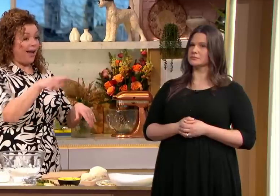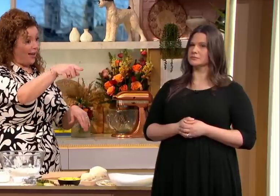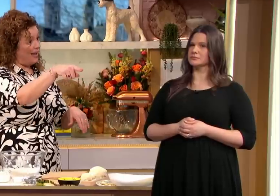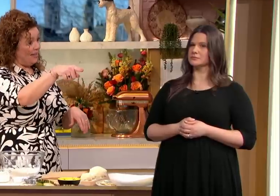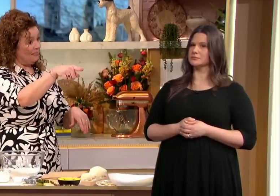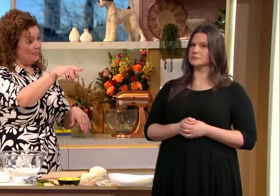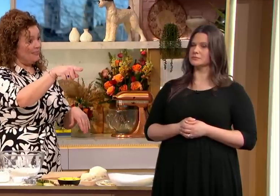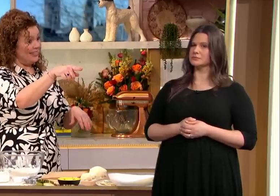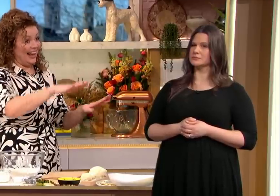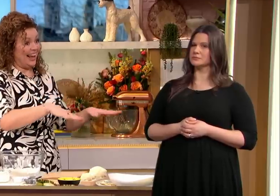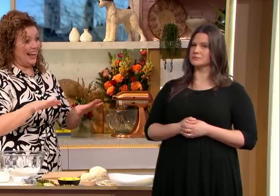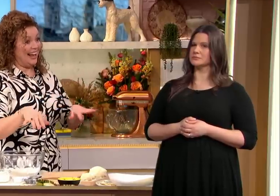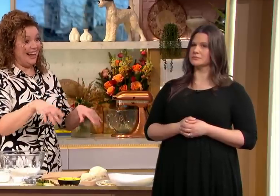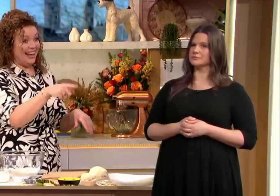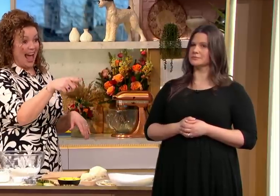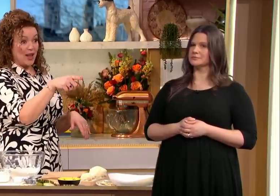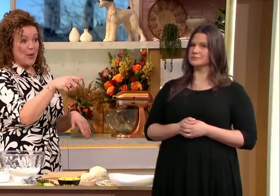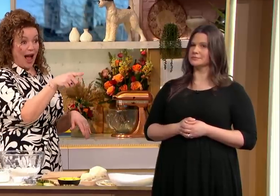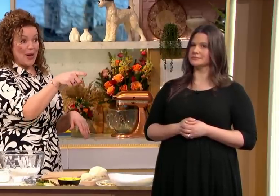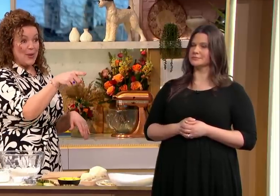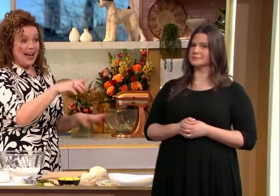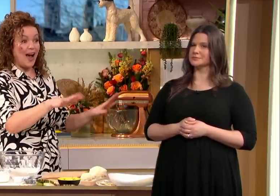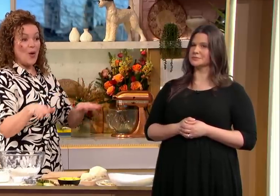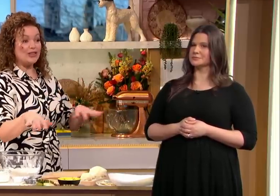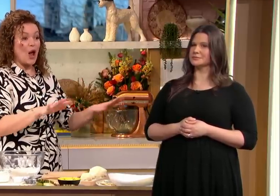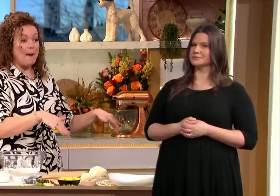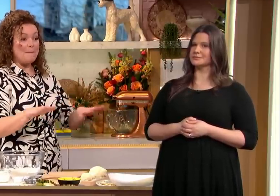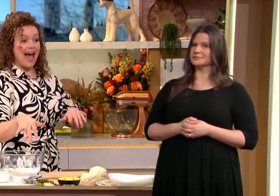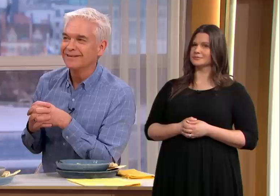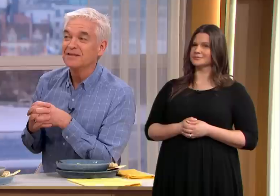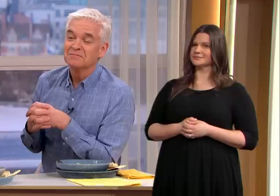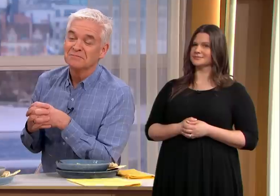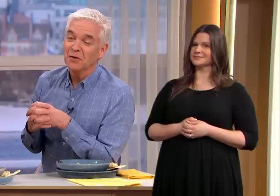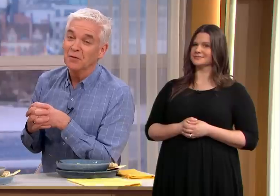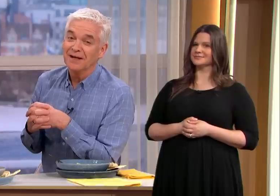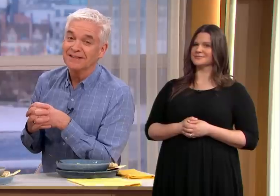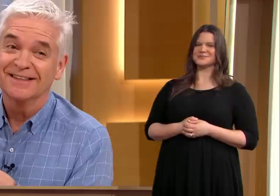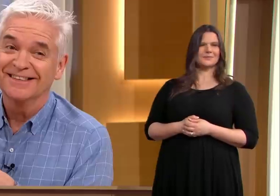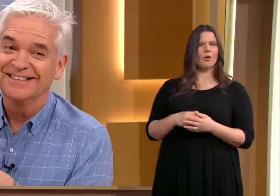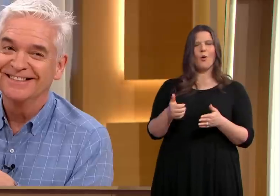we'd probably do this like if Phil is cool as a cucumber Phil is very laid back so to be called as